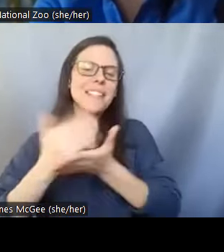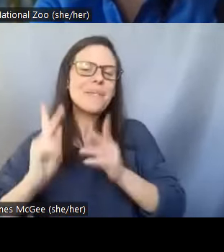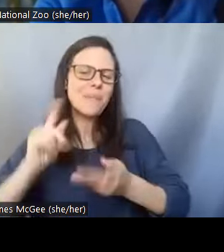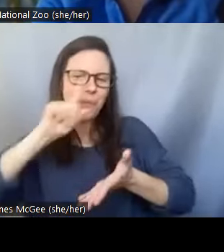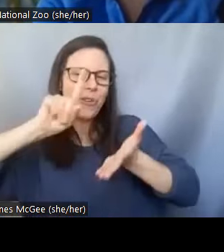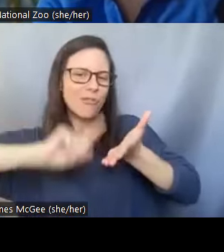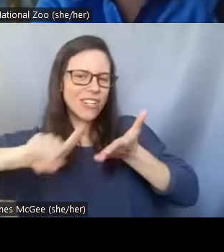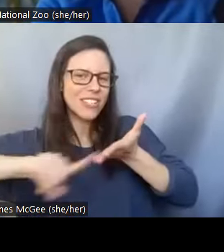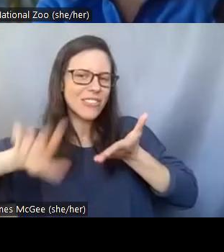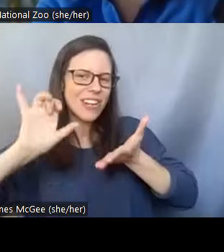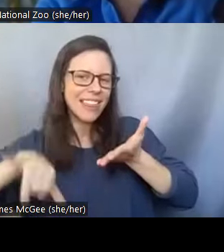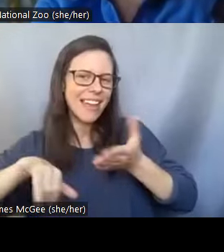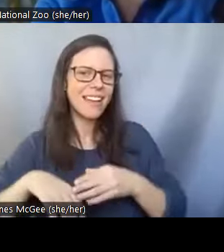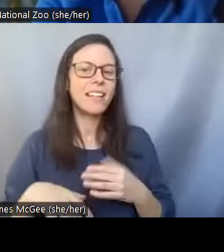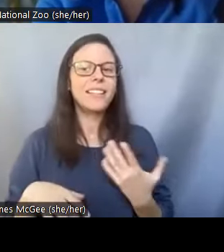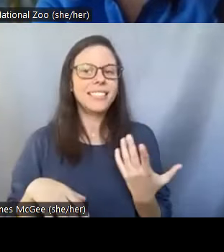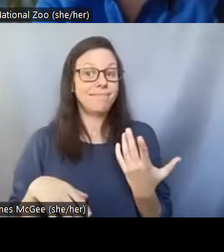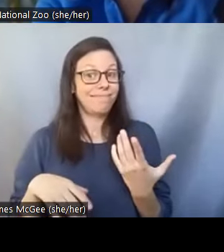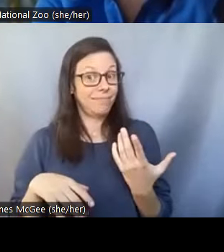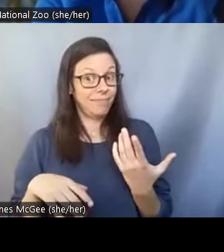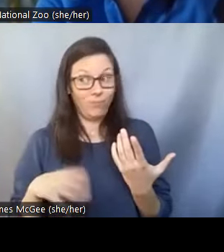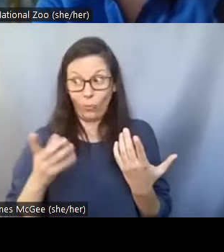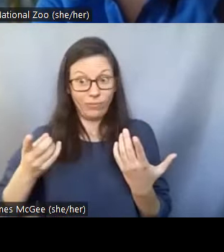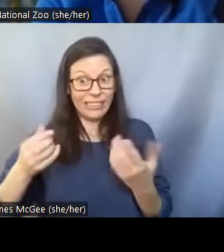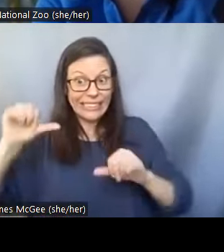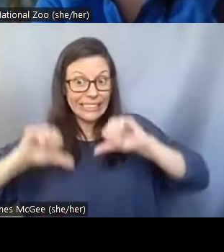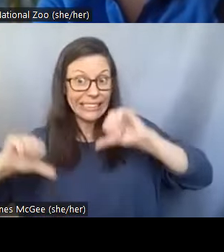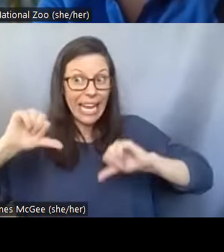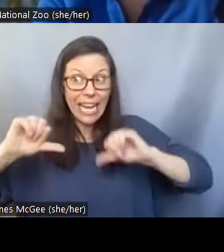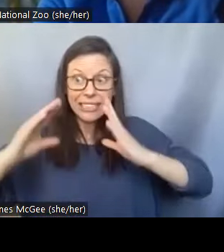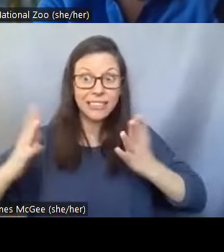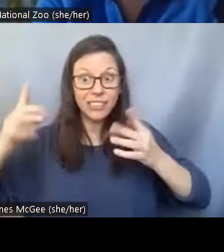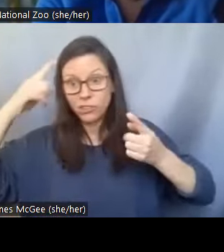I think there's no consensus on that yet, but if we're really trying to bring back some animal it